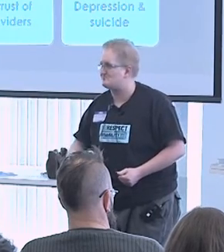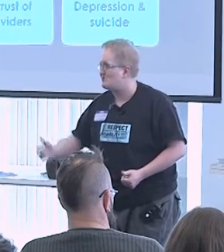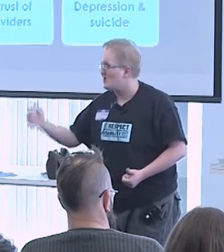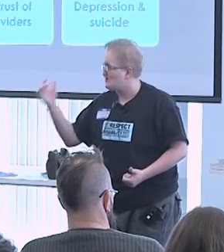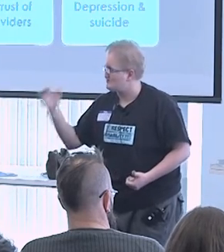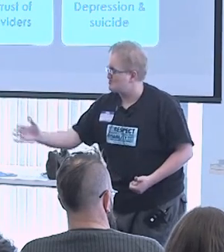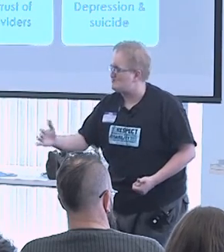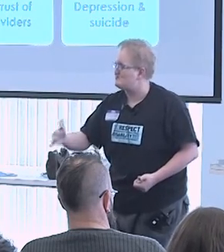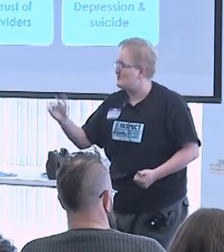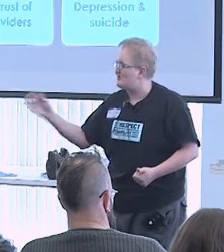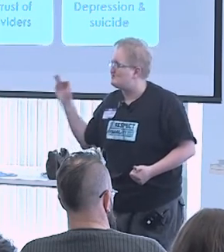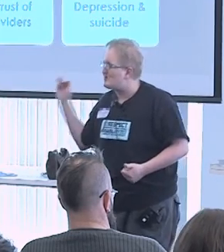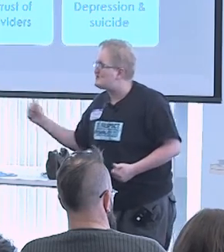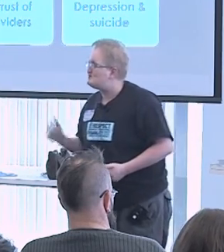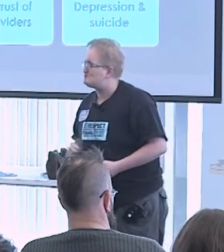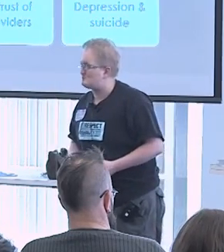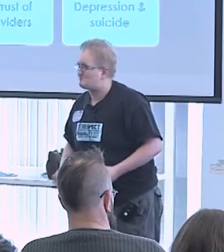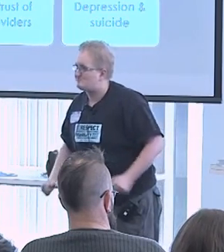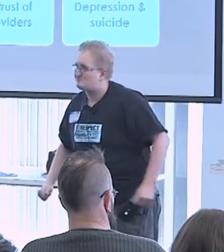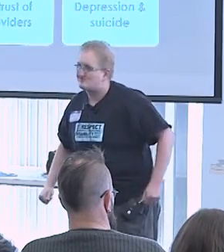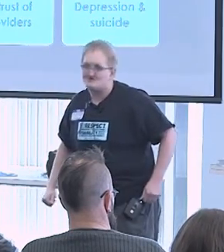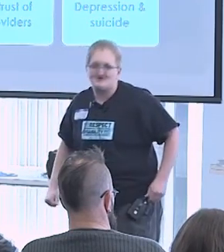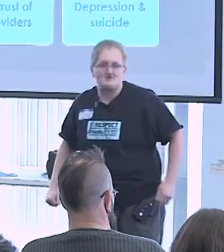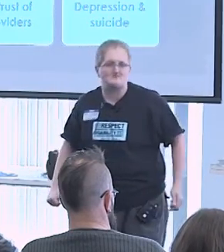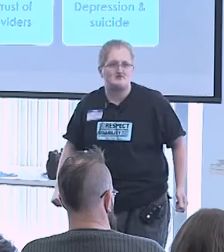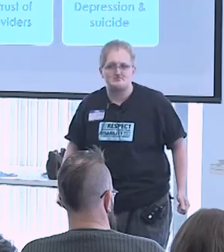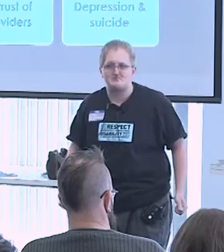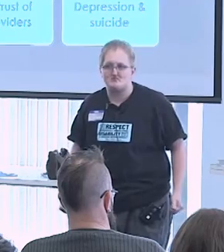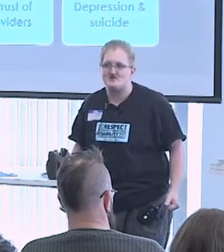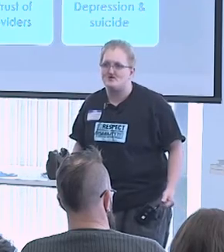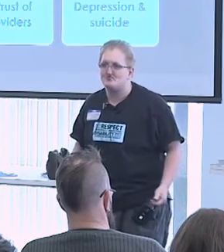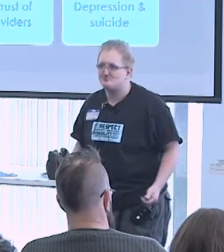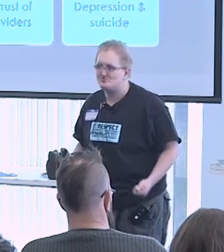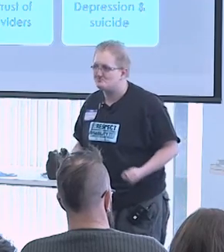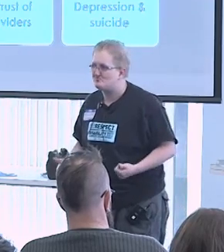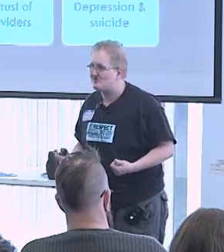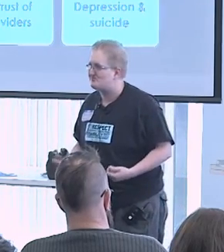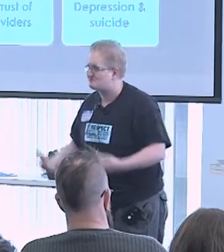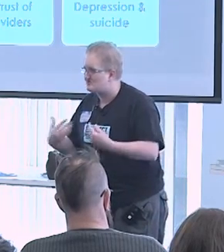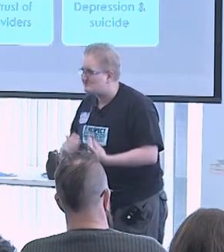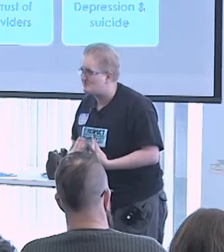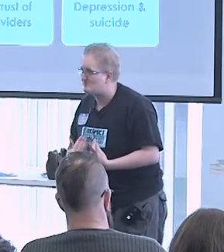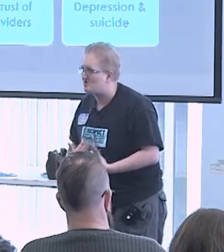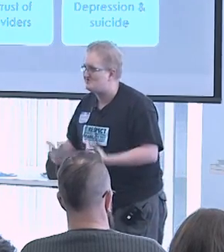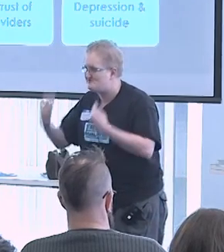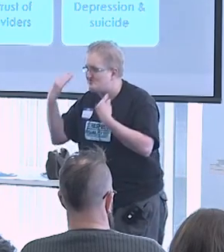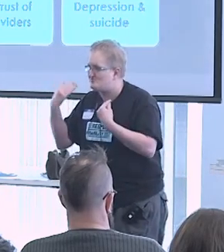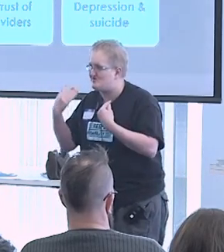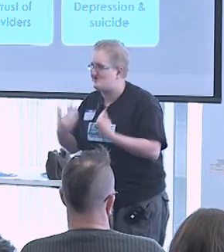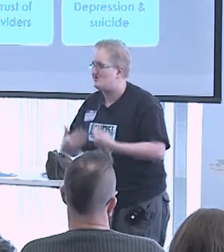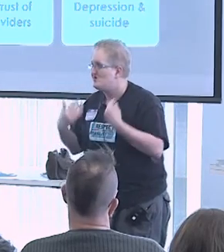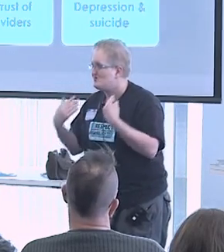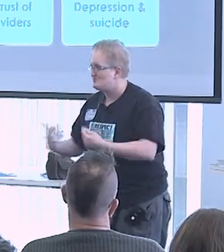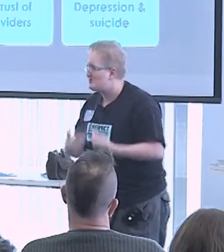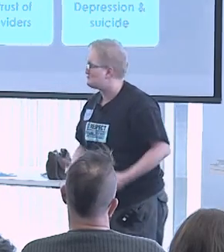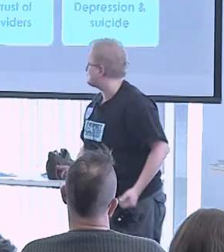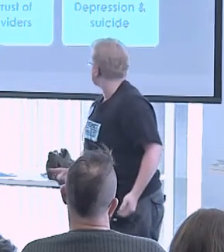depression and anxiety for instance. And if somebody is put through things done to their body, to their brain, without their consent,